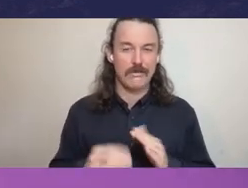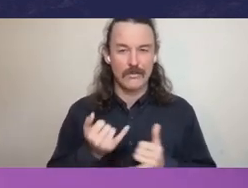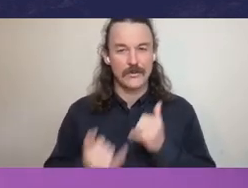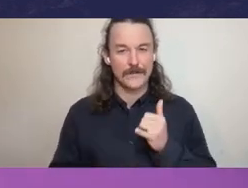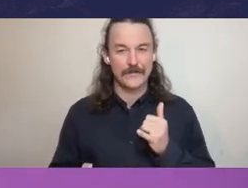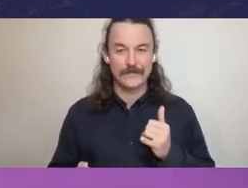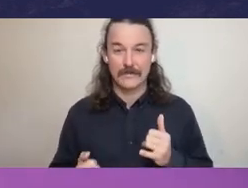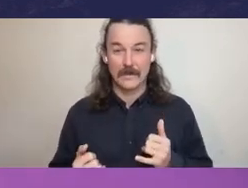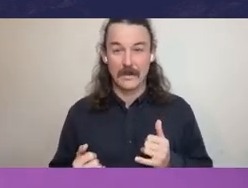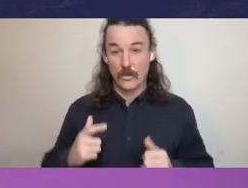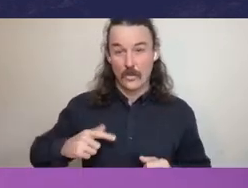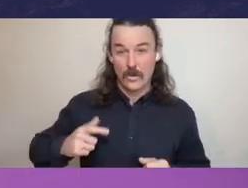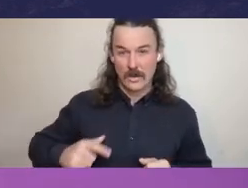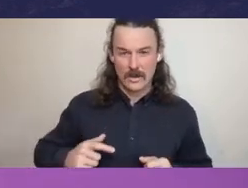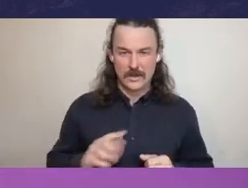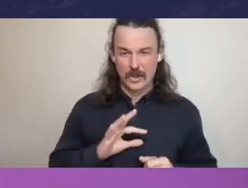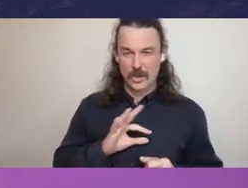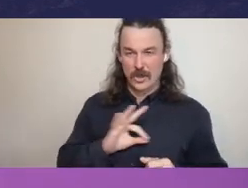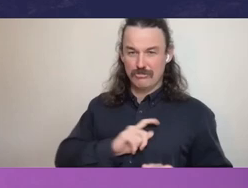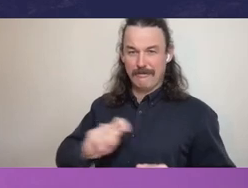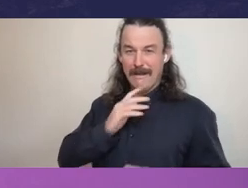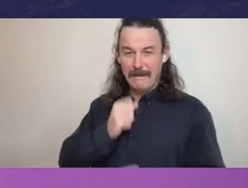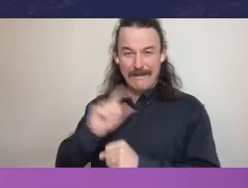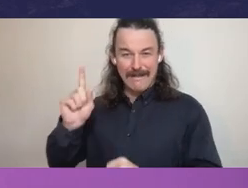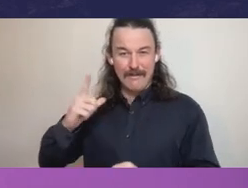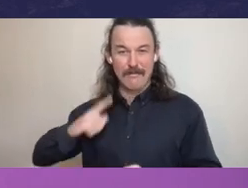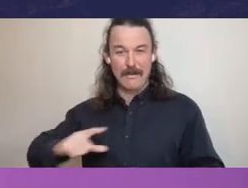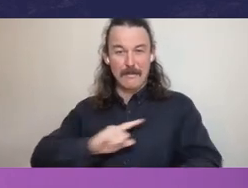in the redistribution of power within executive government.